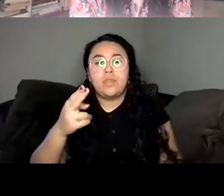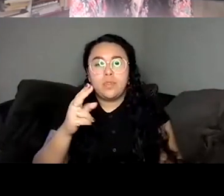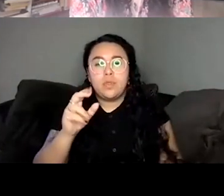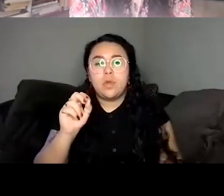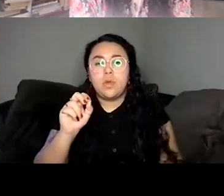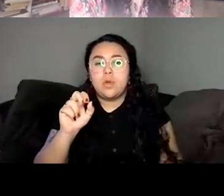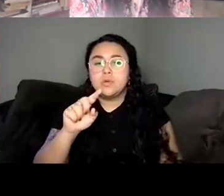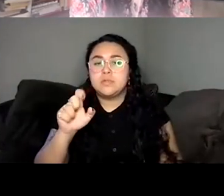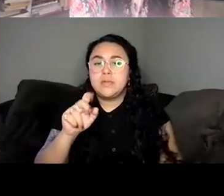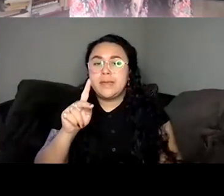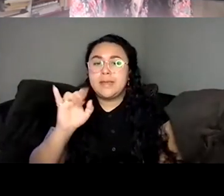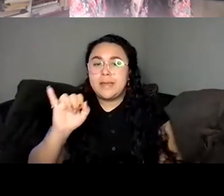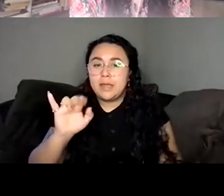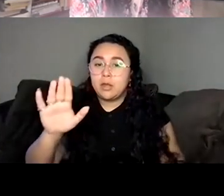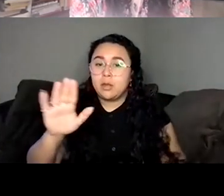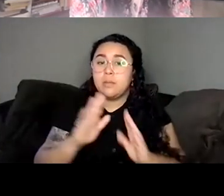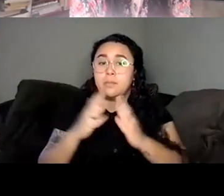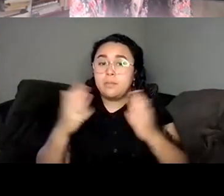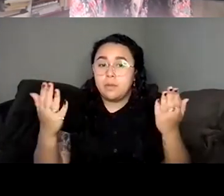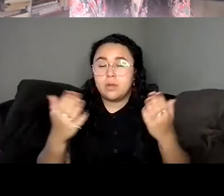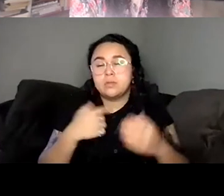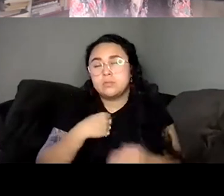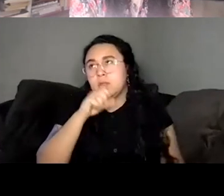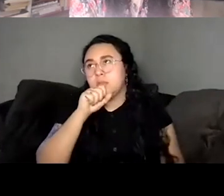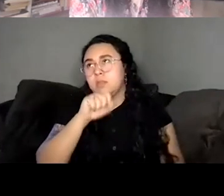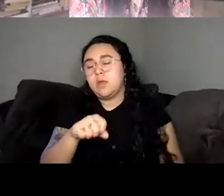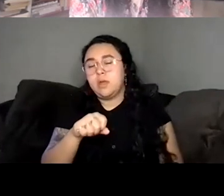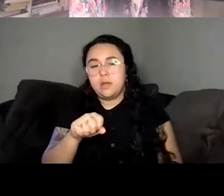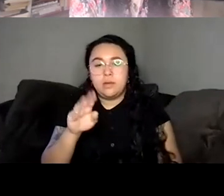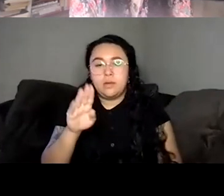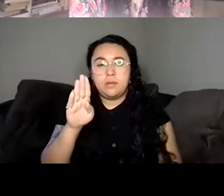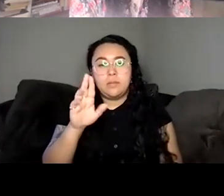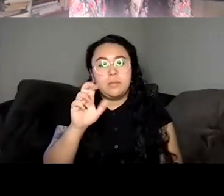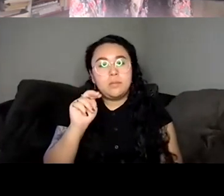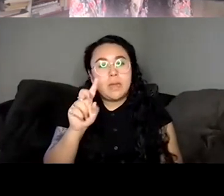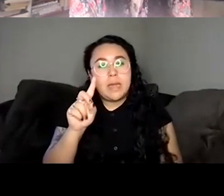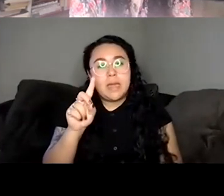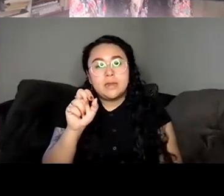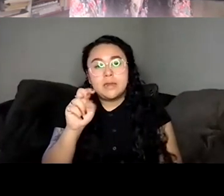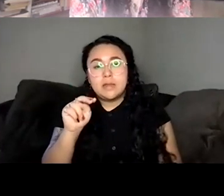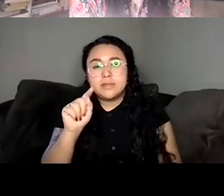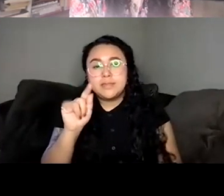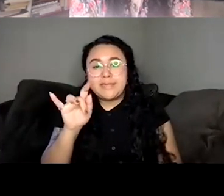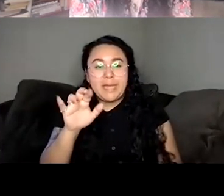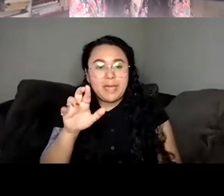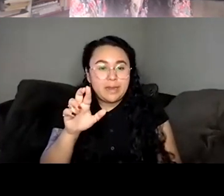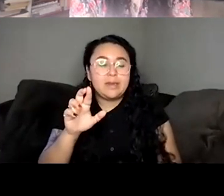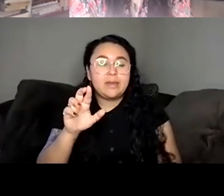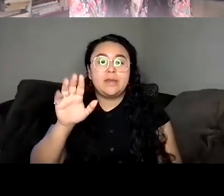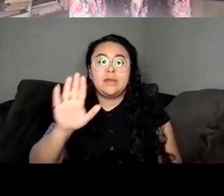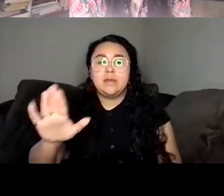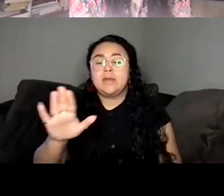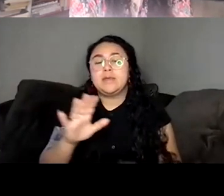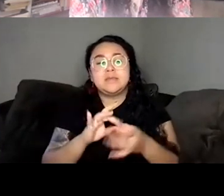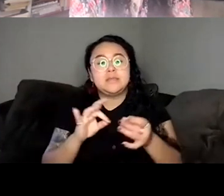I love the way that Brandon Taylor Brandon Taylor's narrators are, you know, are in the